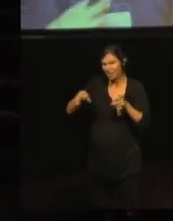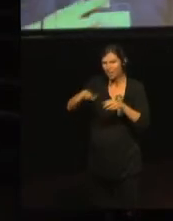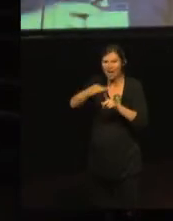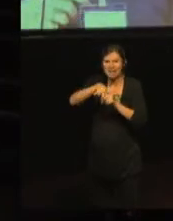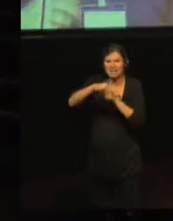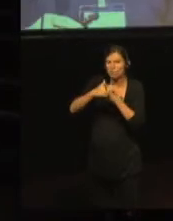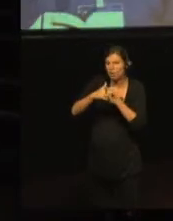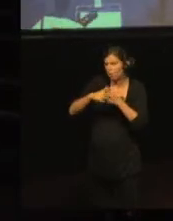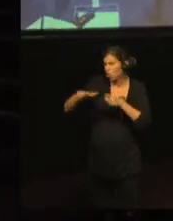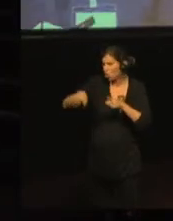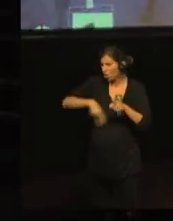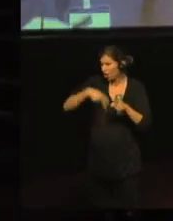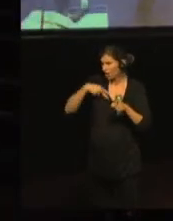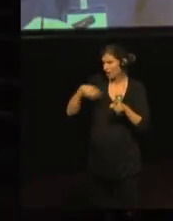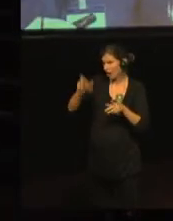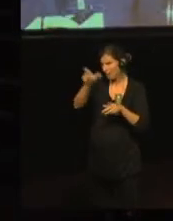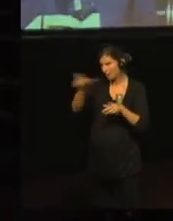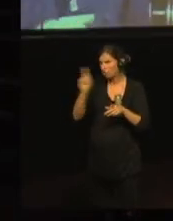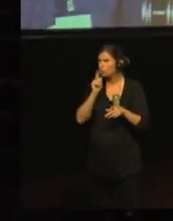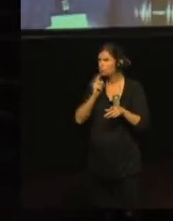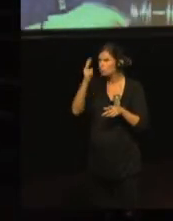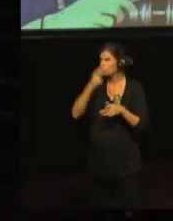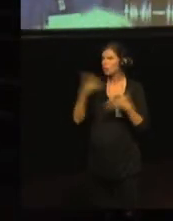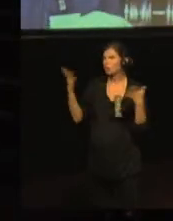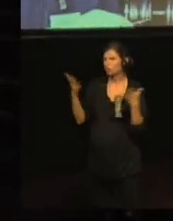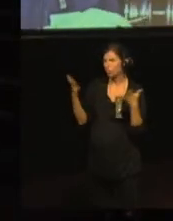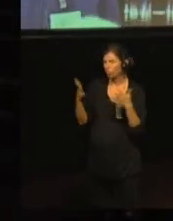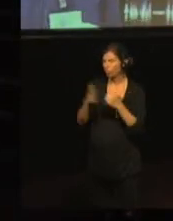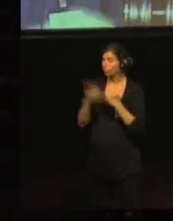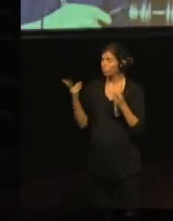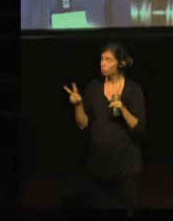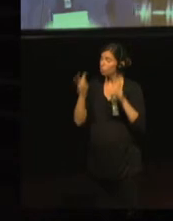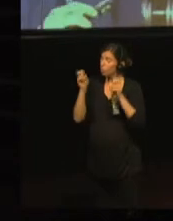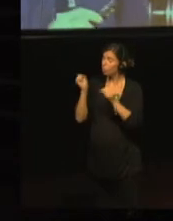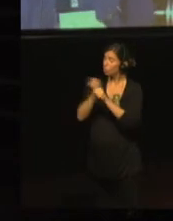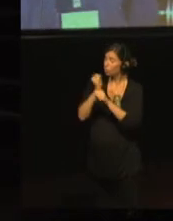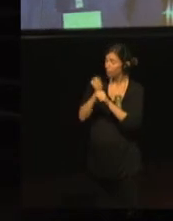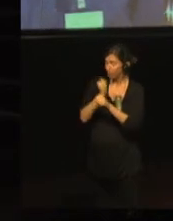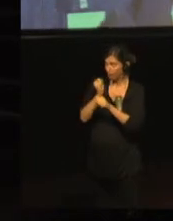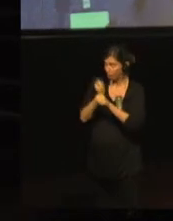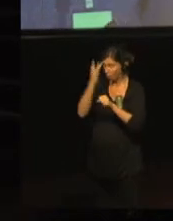to create some questions about their domains, which could be included in a questionnaire